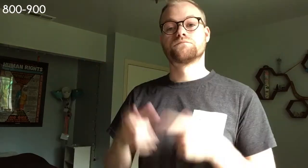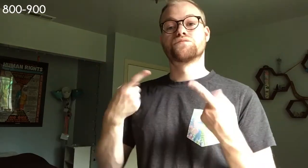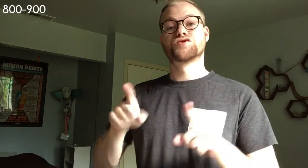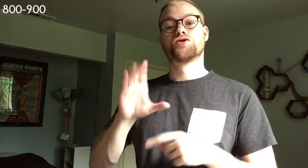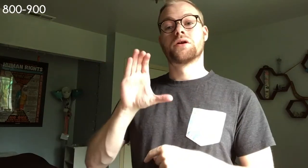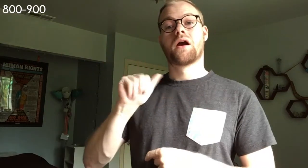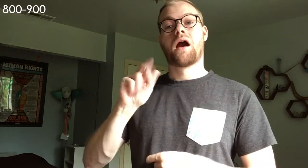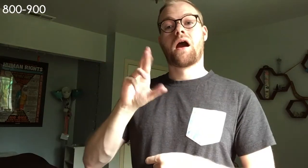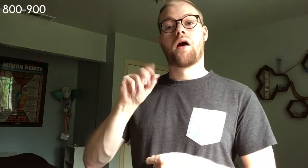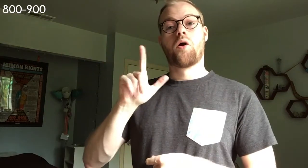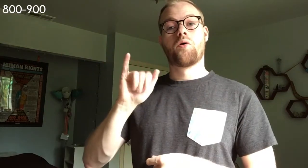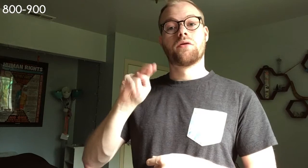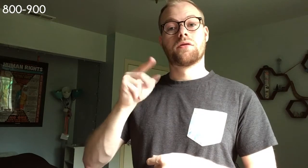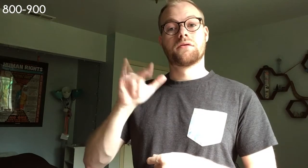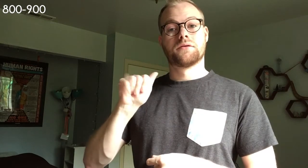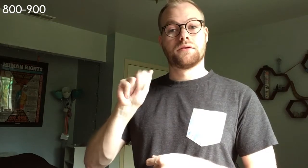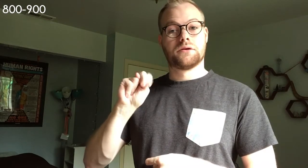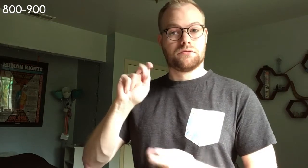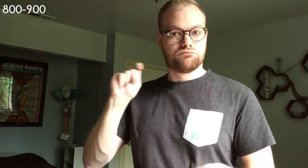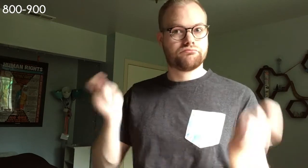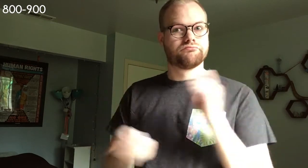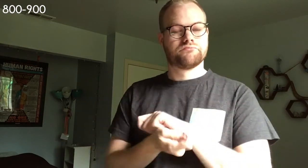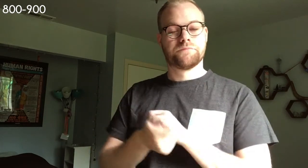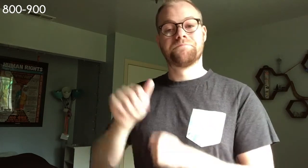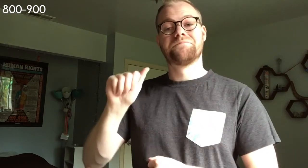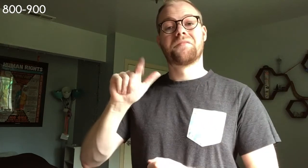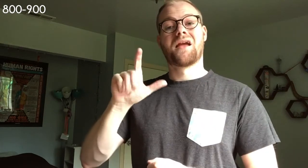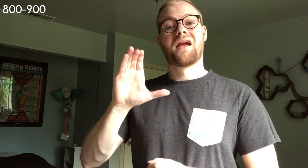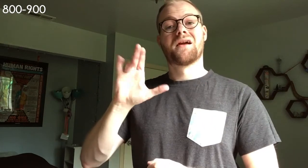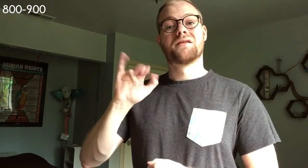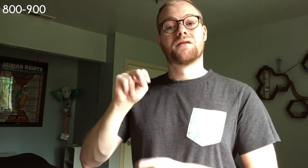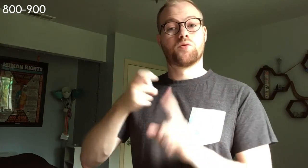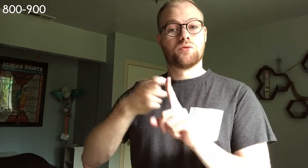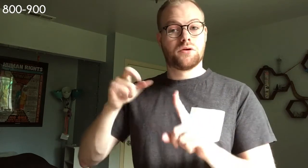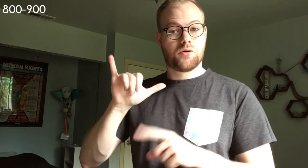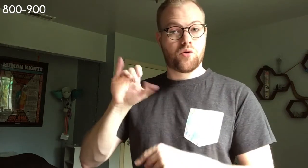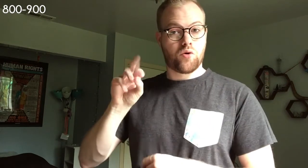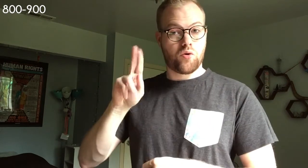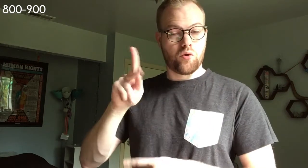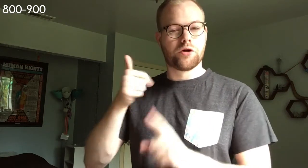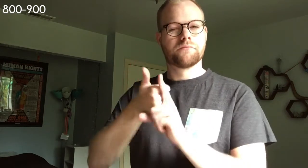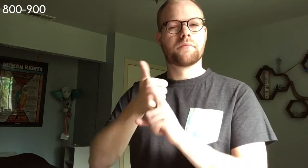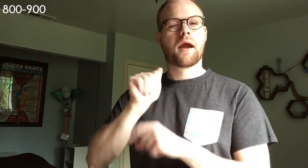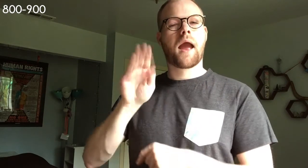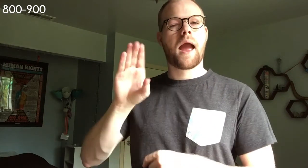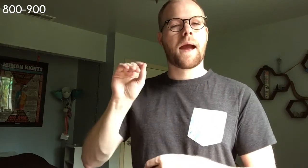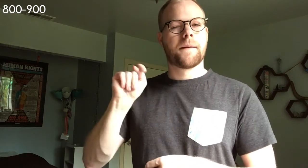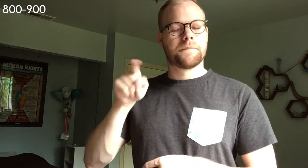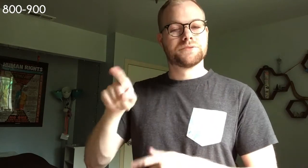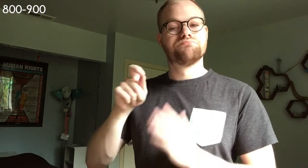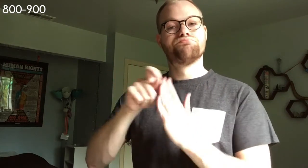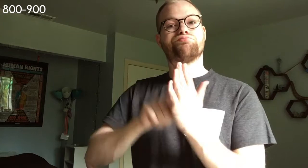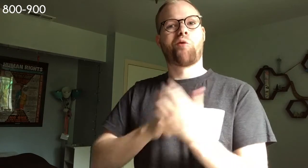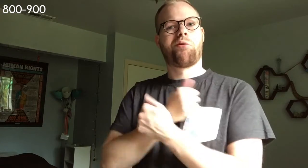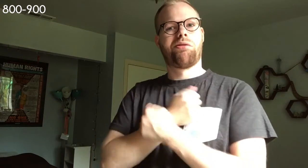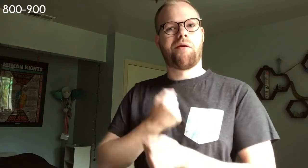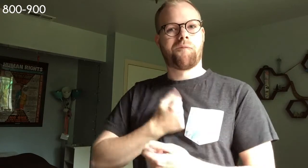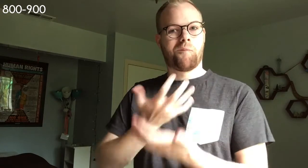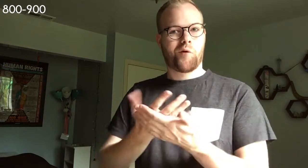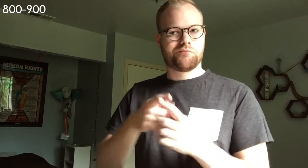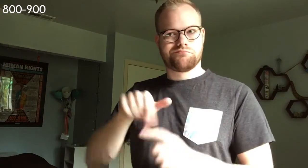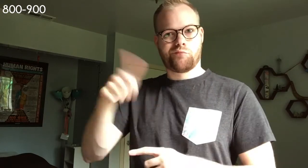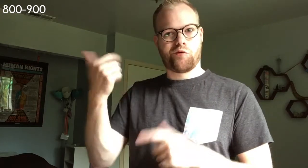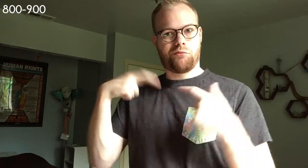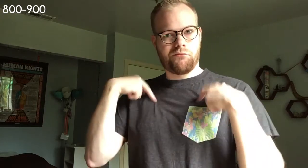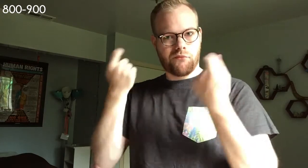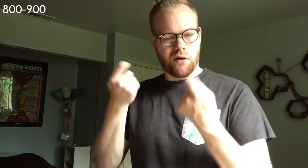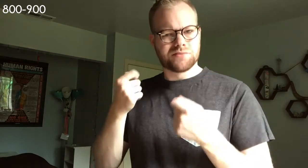800 – 900 During the Carolingian Renaissance, Alcuin of York, an abbot, wrote love poems to other monks